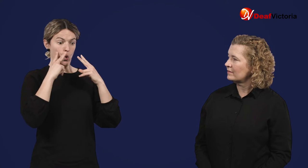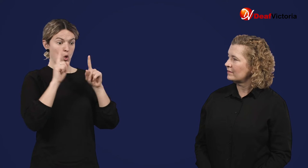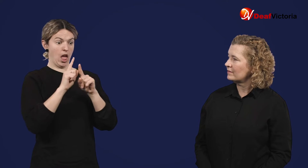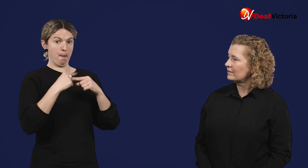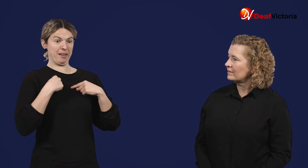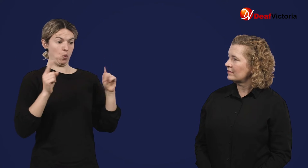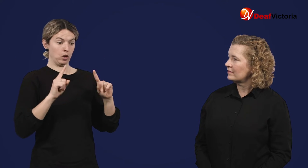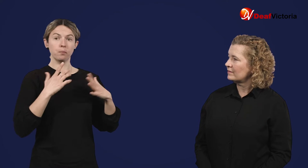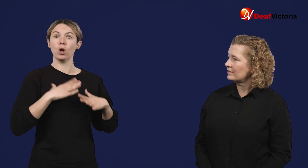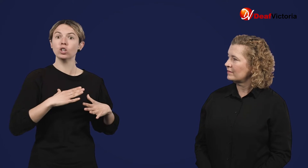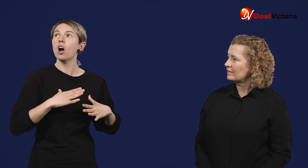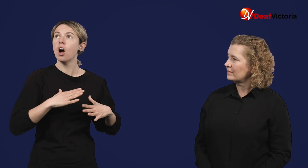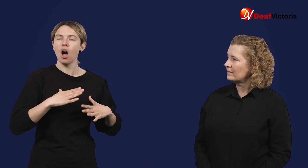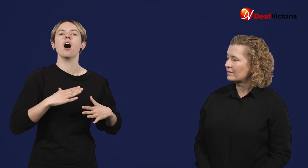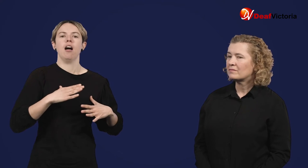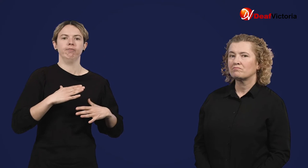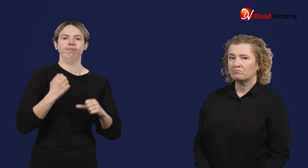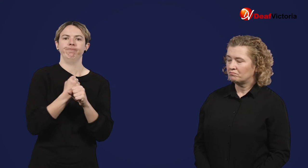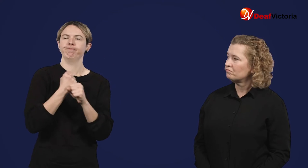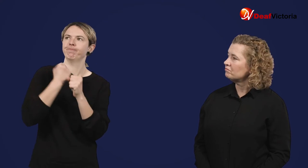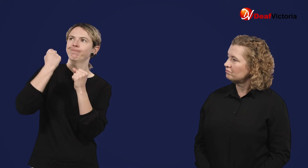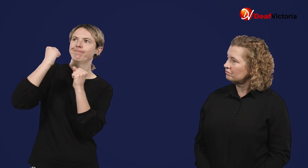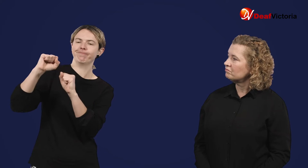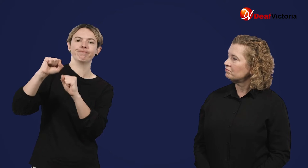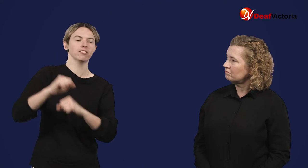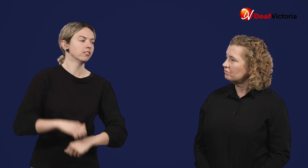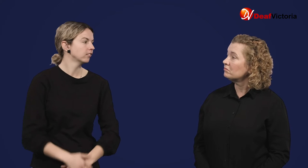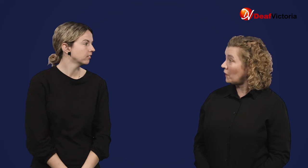which also helps protect you from COVID-19.